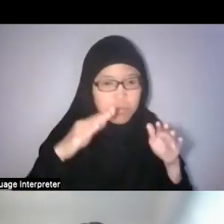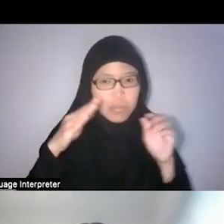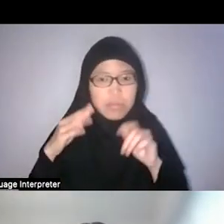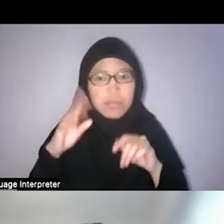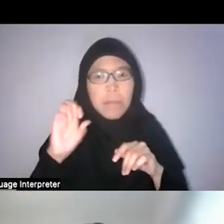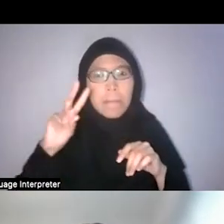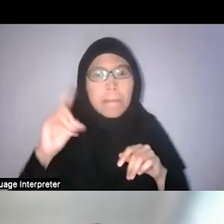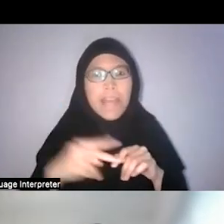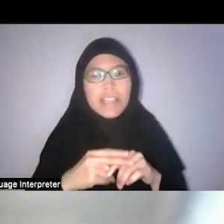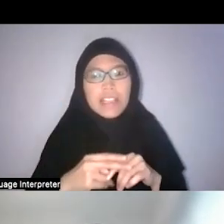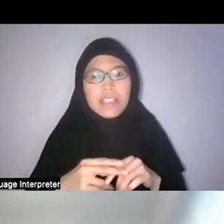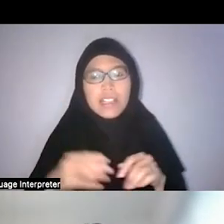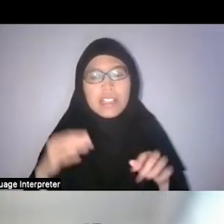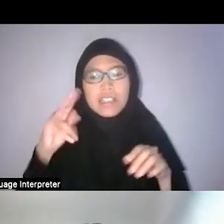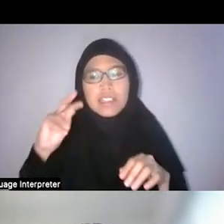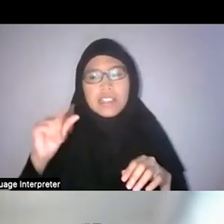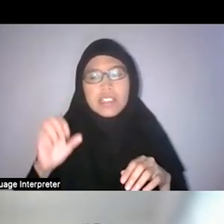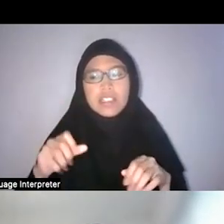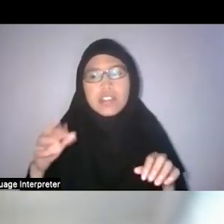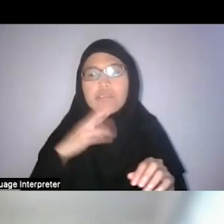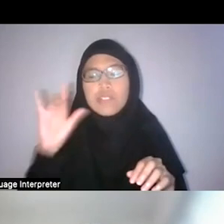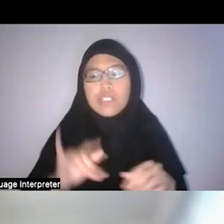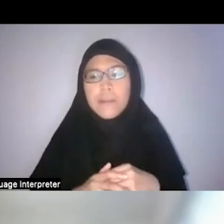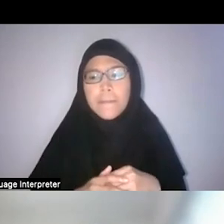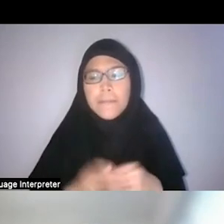And do we really? Is this really the binary?